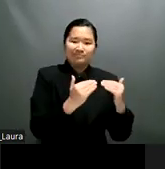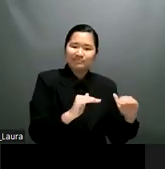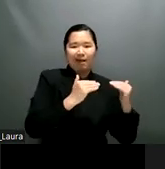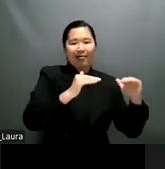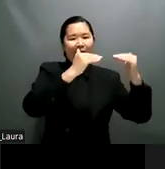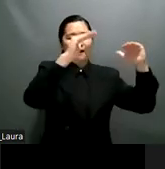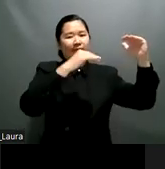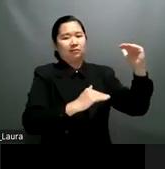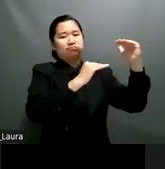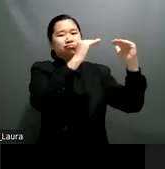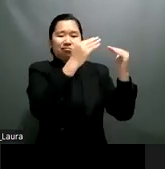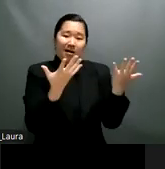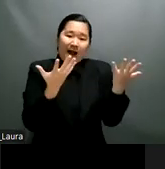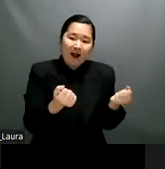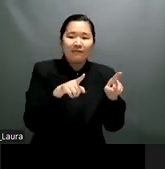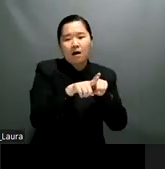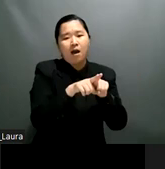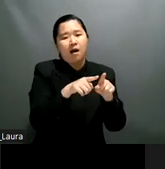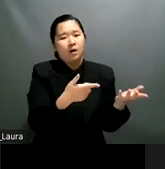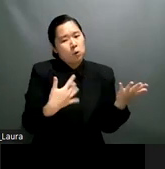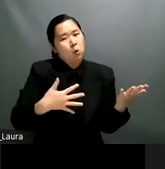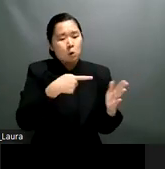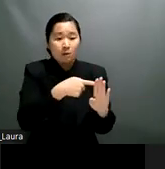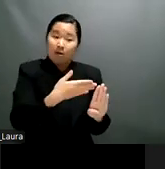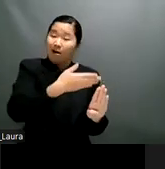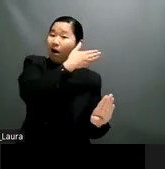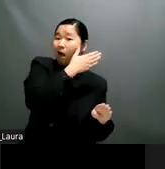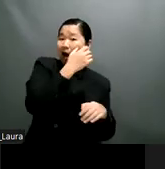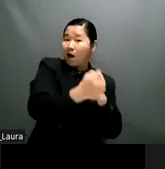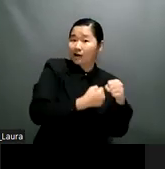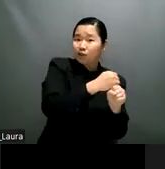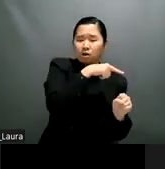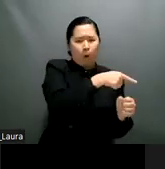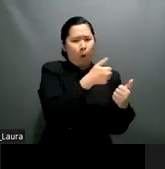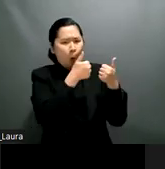we are preparing now for the cop27